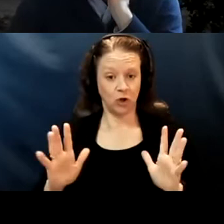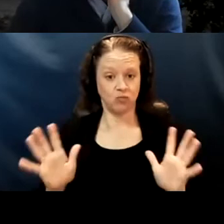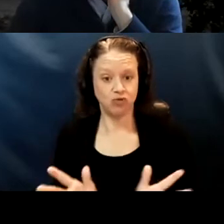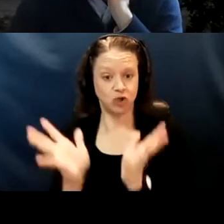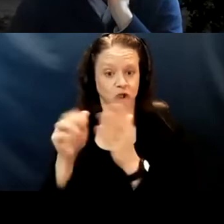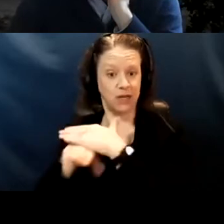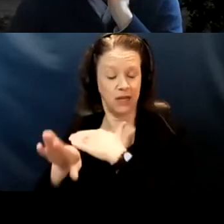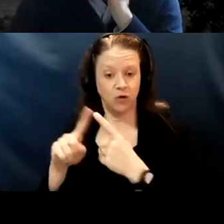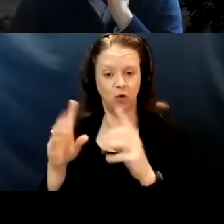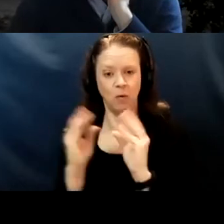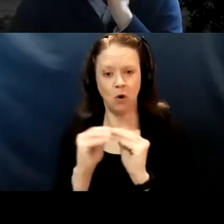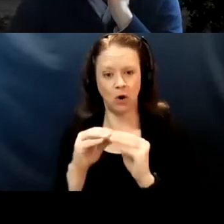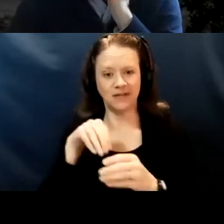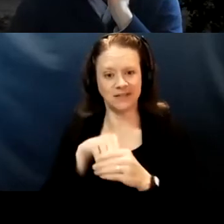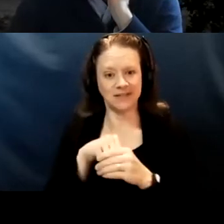I guess it's a matter of diplomacy.